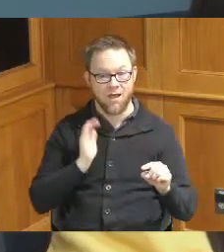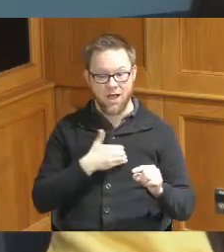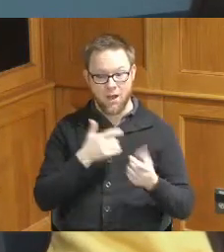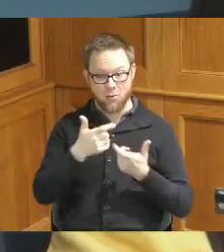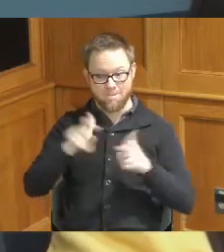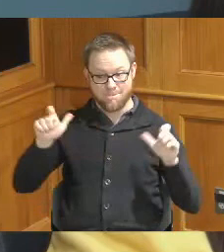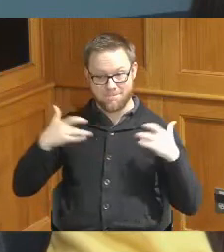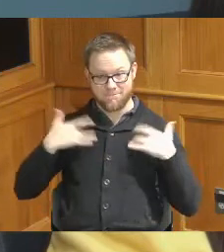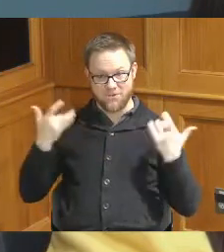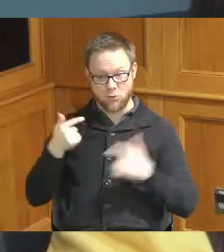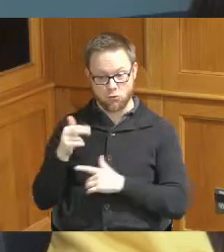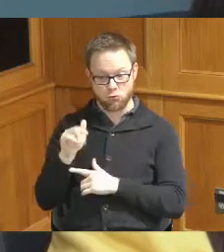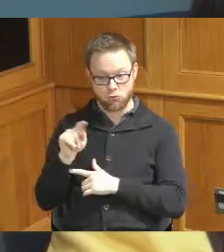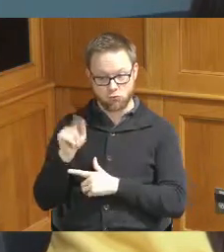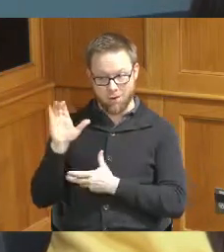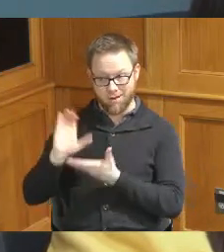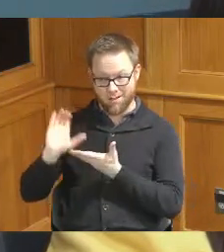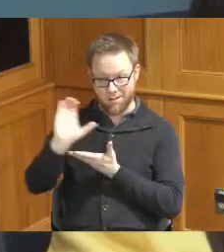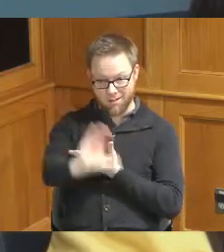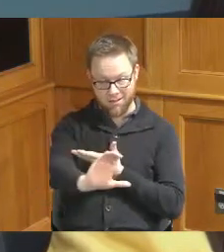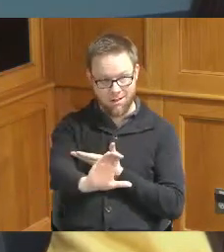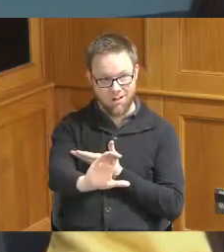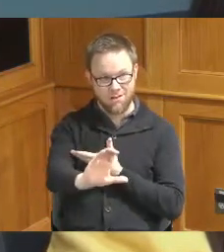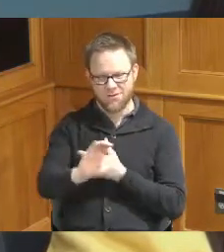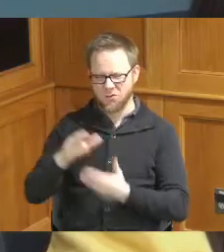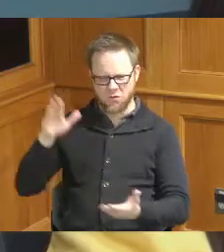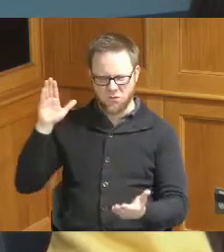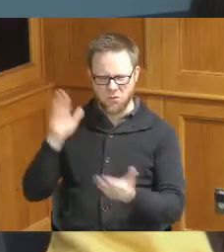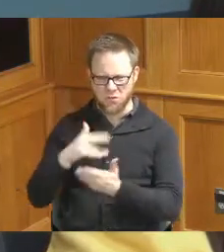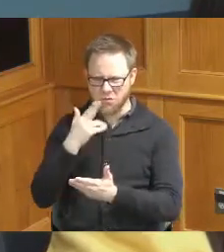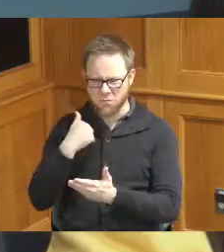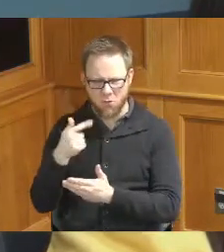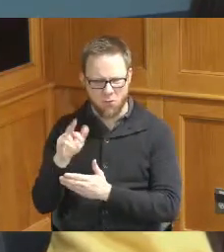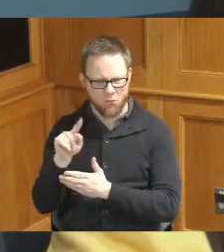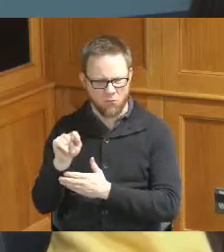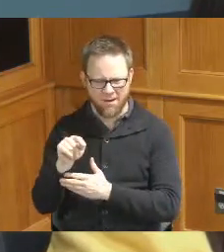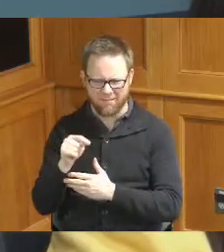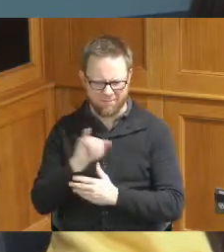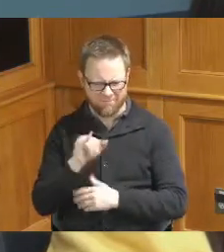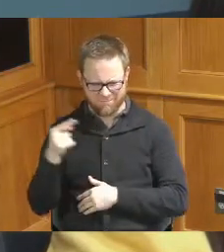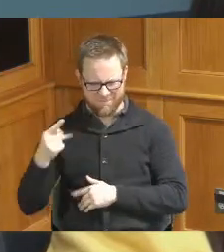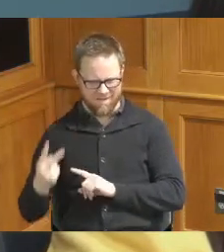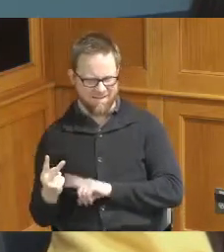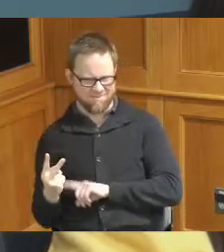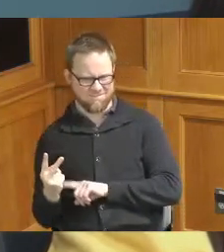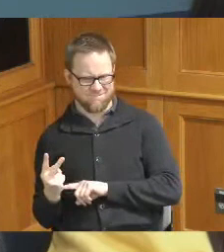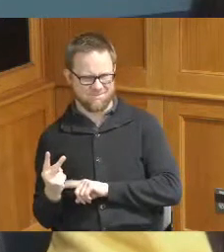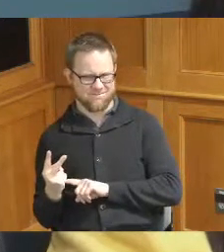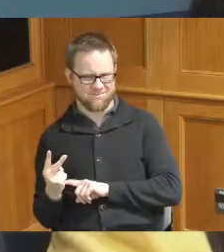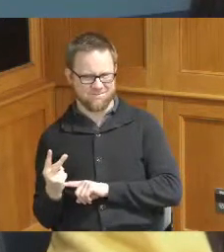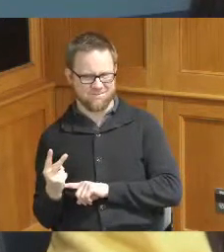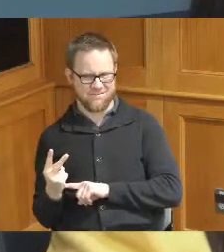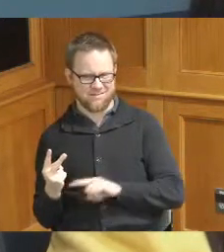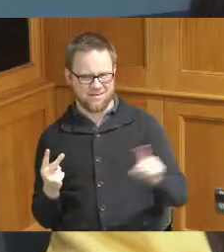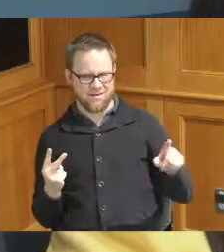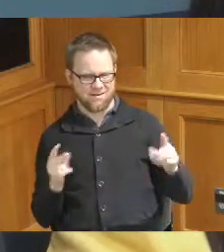allocations this small Grant is not even half of what will be possibly given for the large Grant